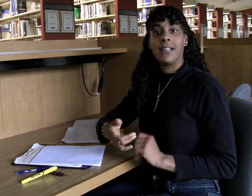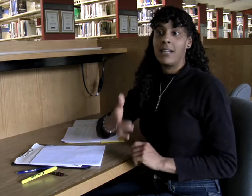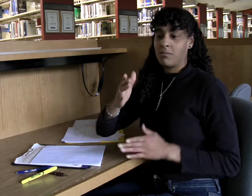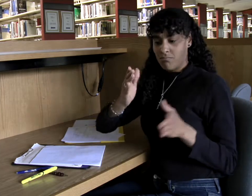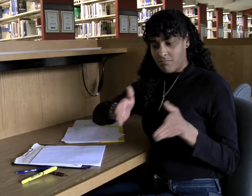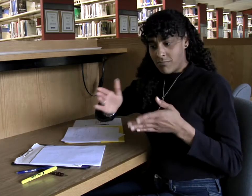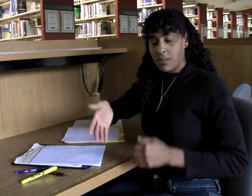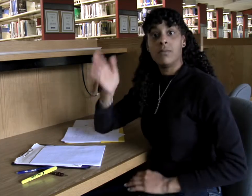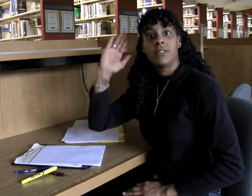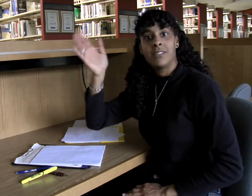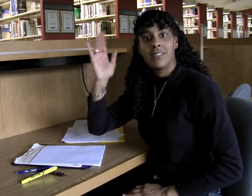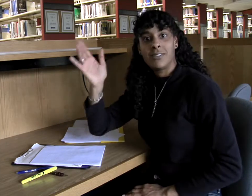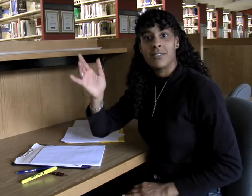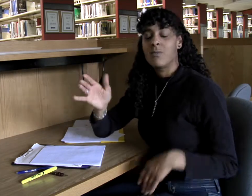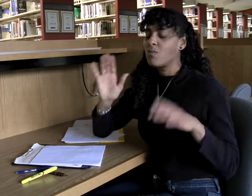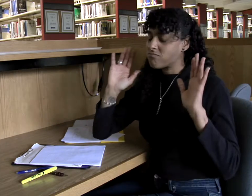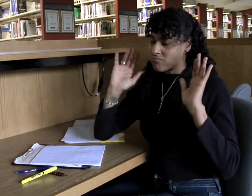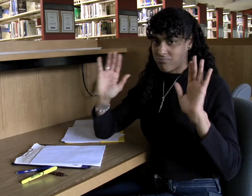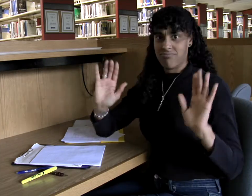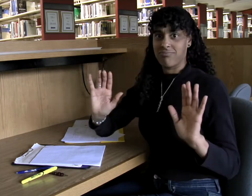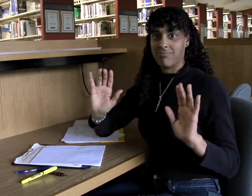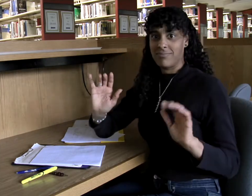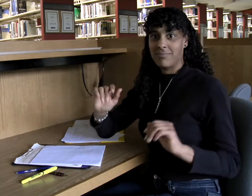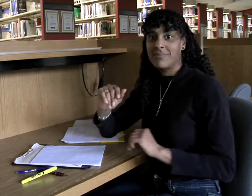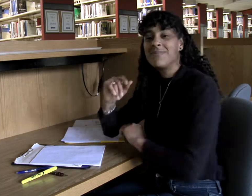to use to prepare for your presentation! It's awesome!